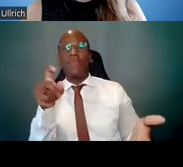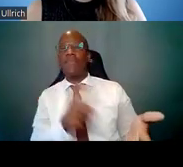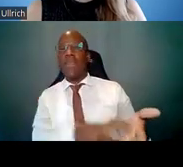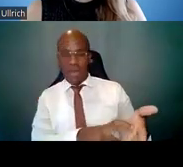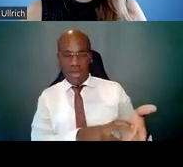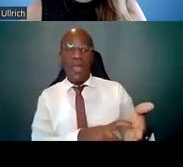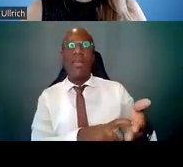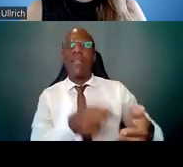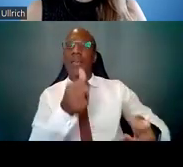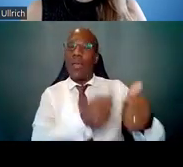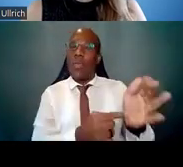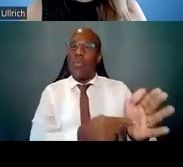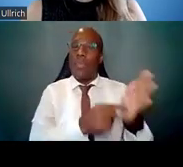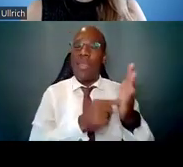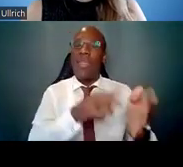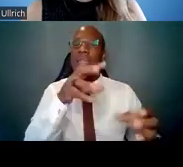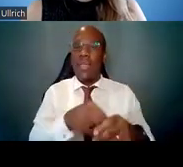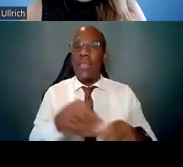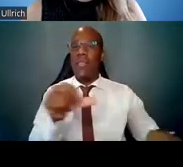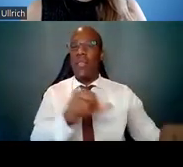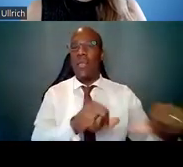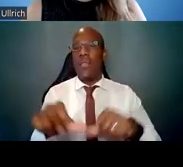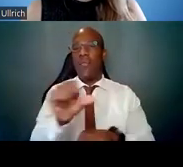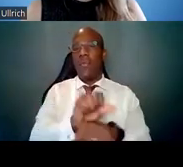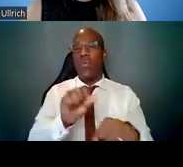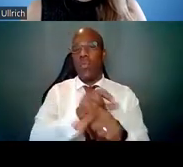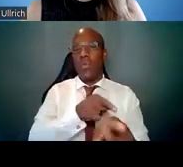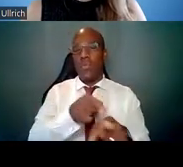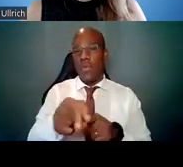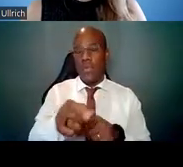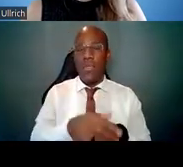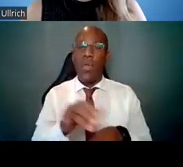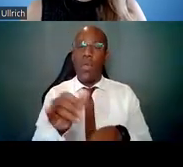and how underrepresentation is determined at the national level.